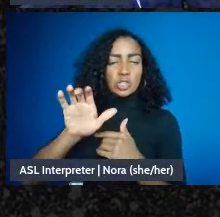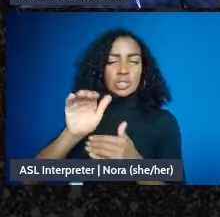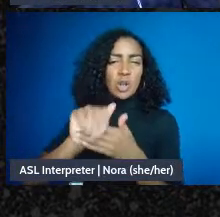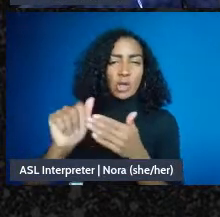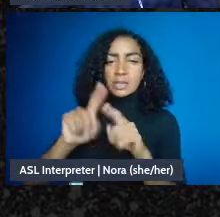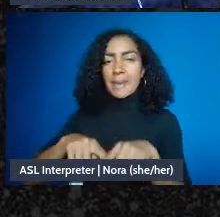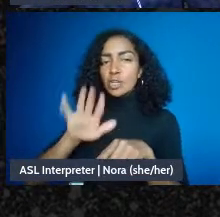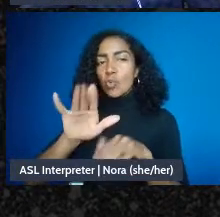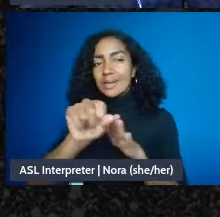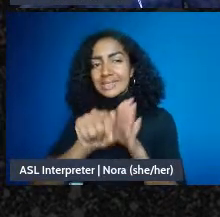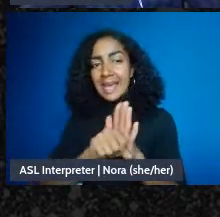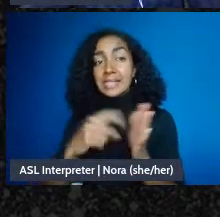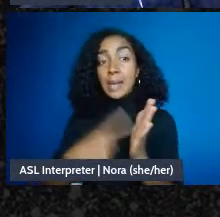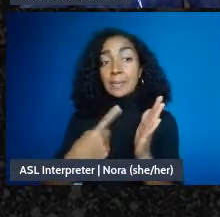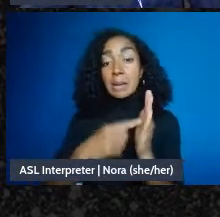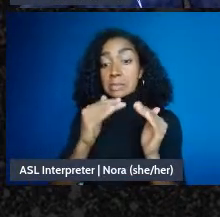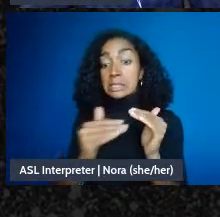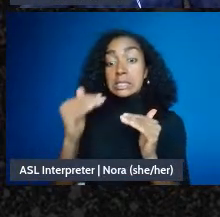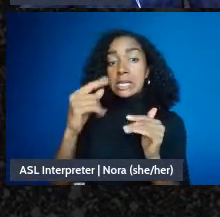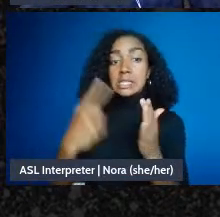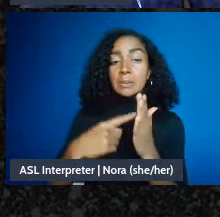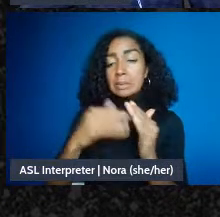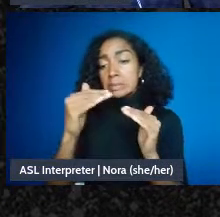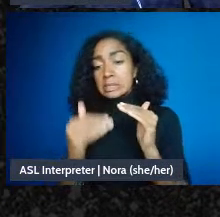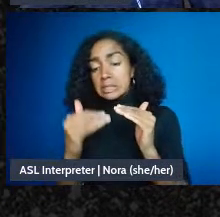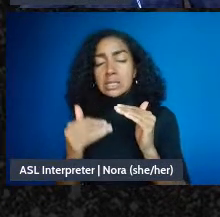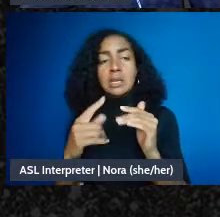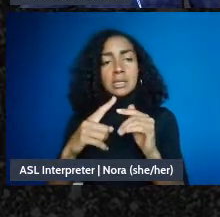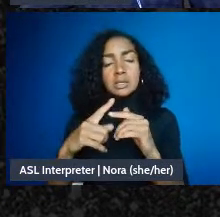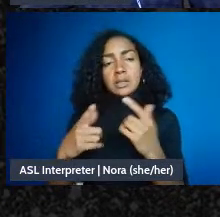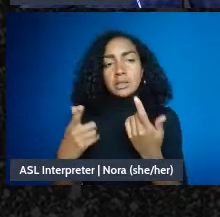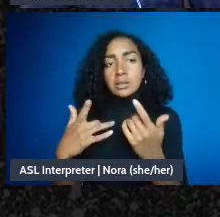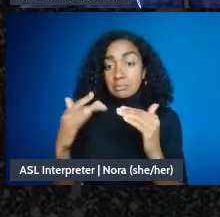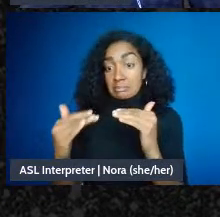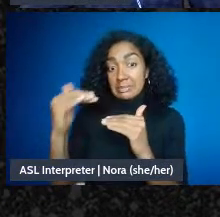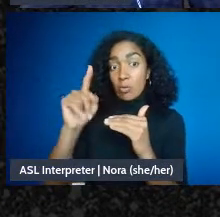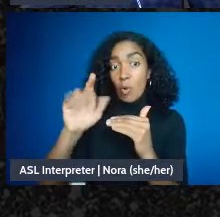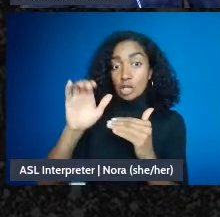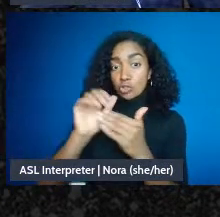it's a lot more than 100 bucks, but by and large you're talking about something in that range,